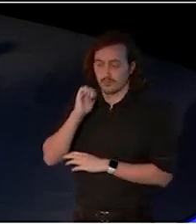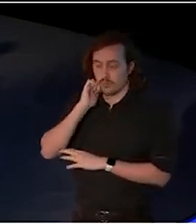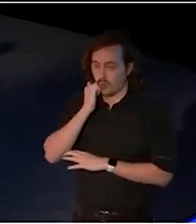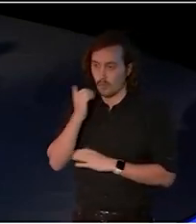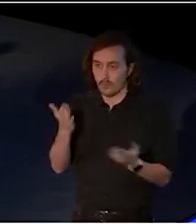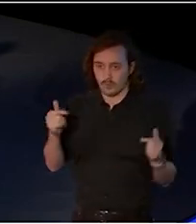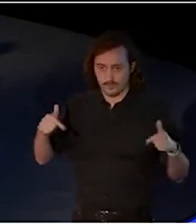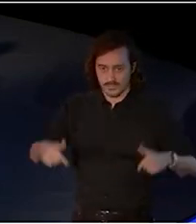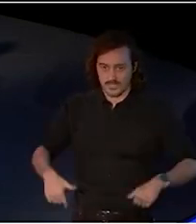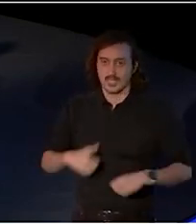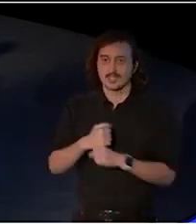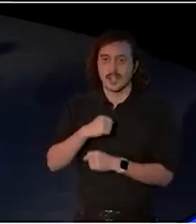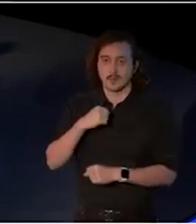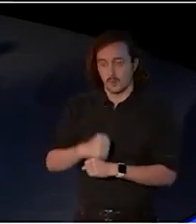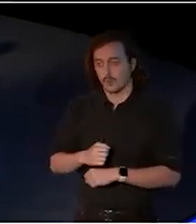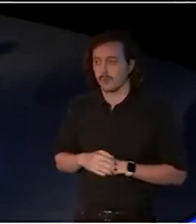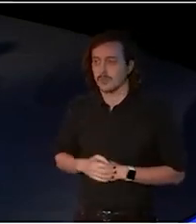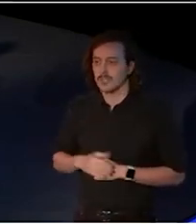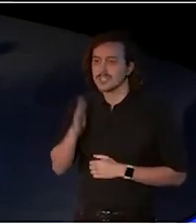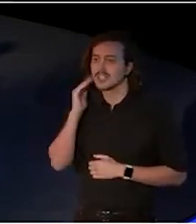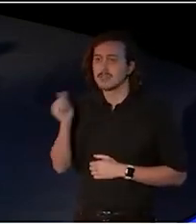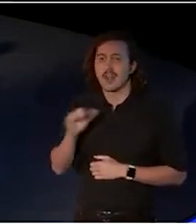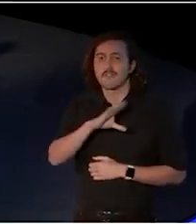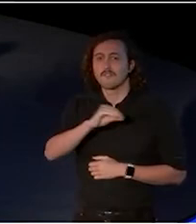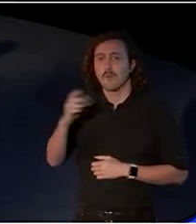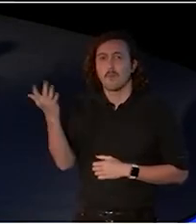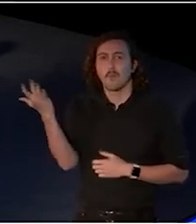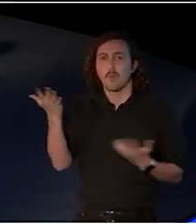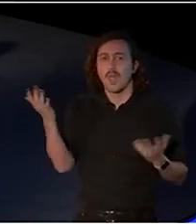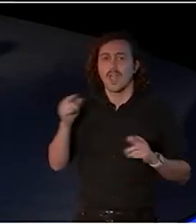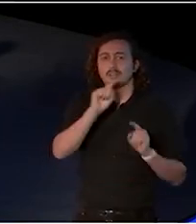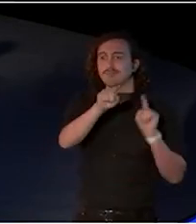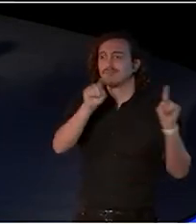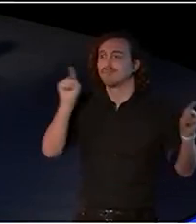No matter where you've come from, whether it be across the seas,